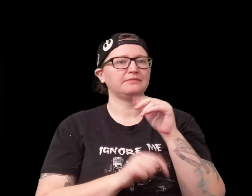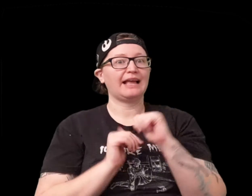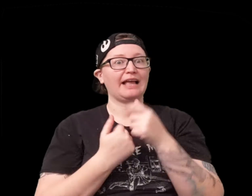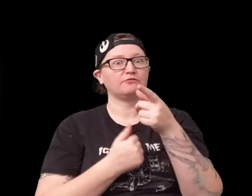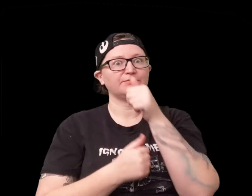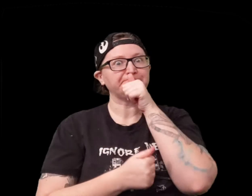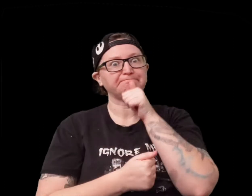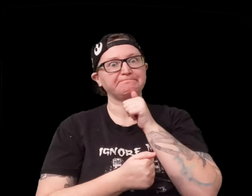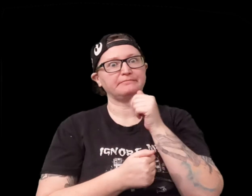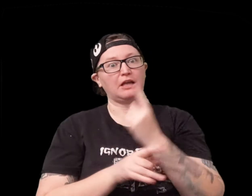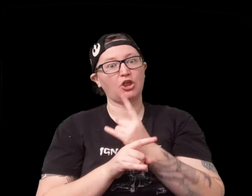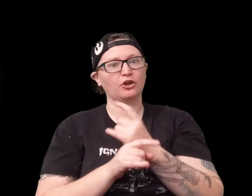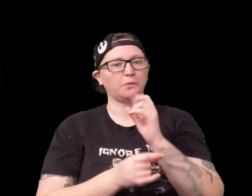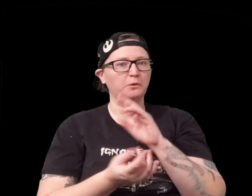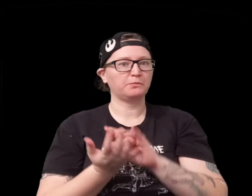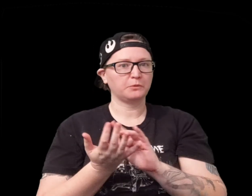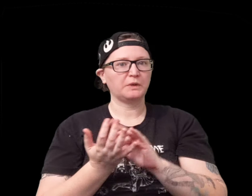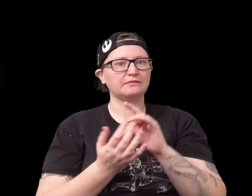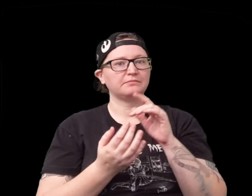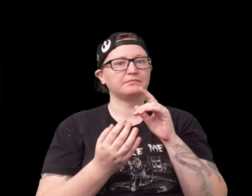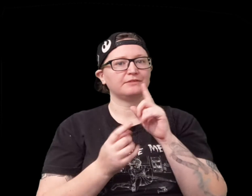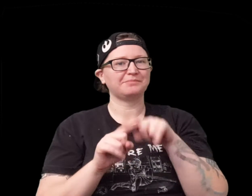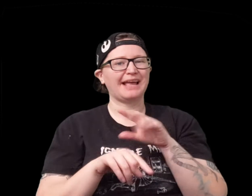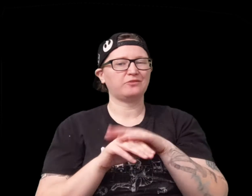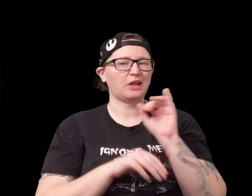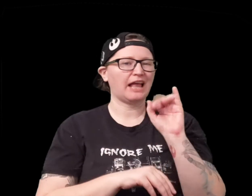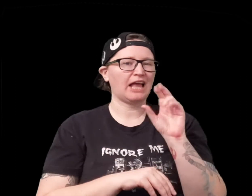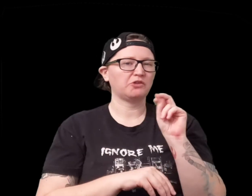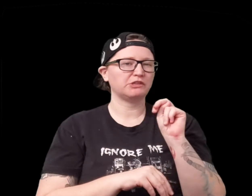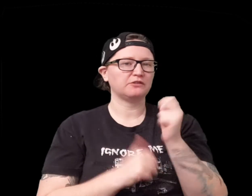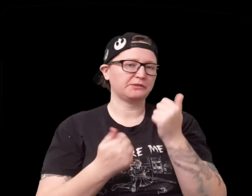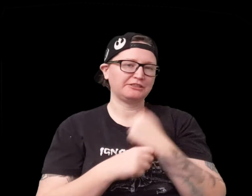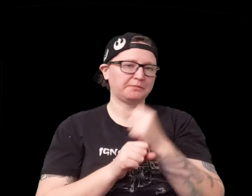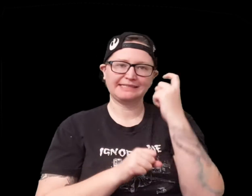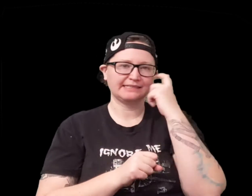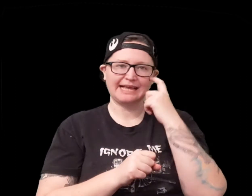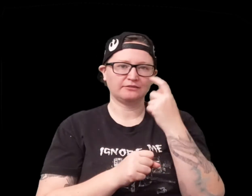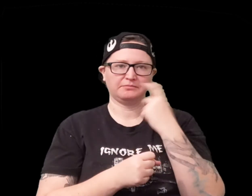a sample at the bottom of your tolerance of alcohol or poison again it depends on iron